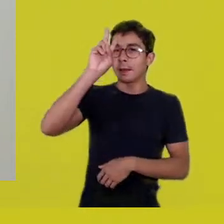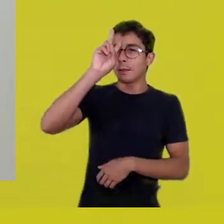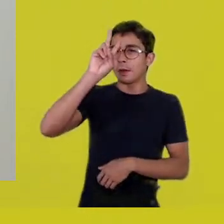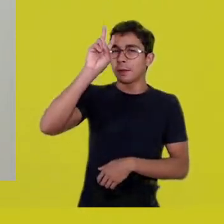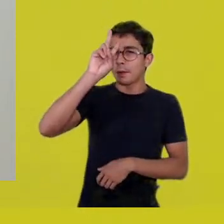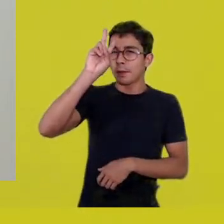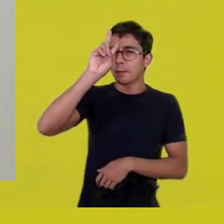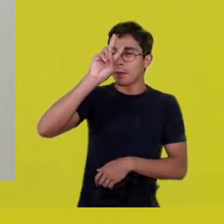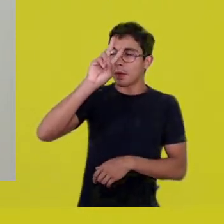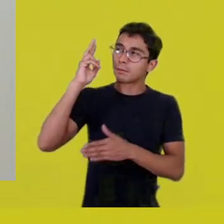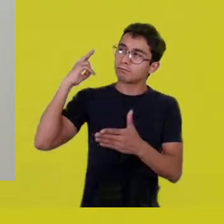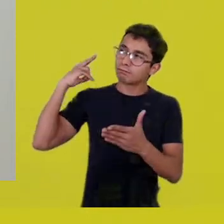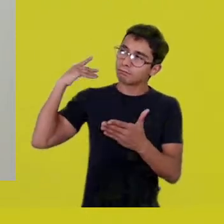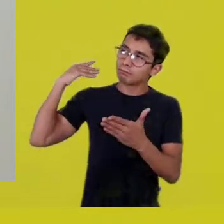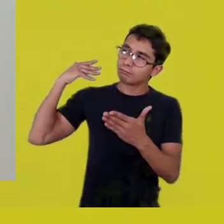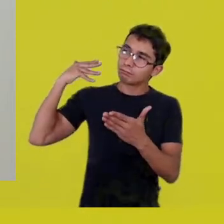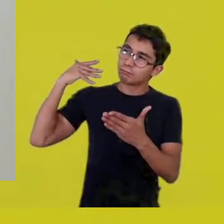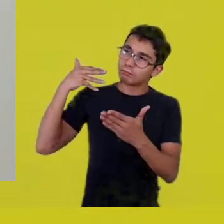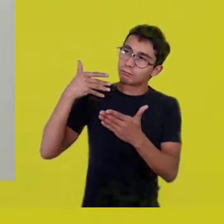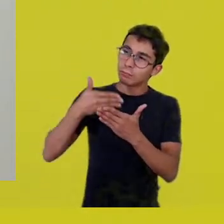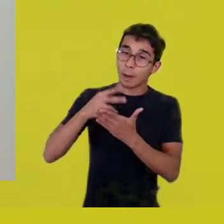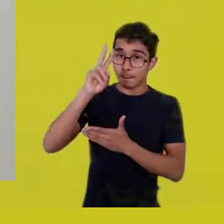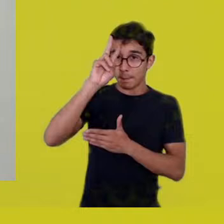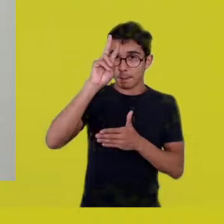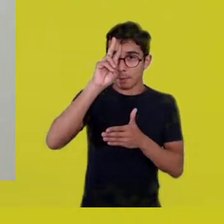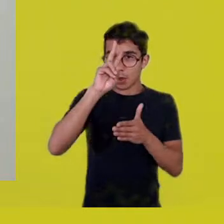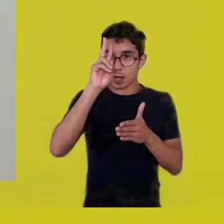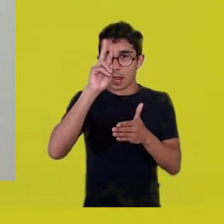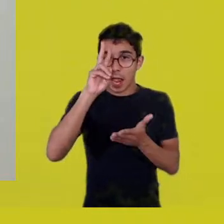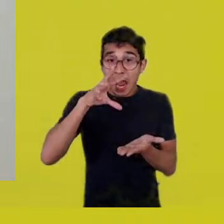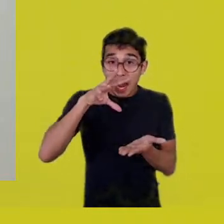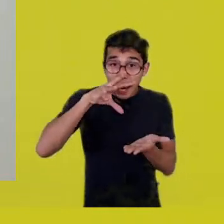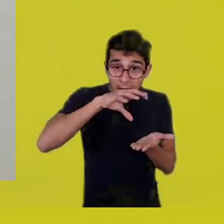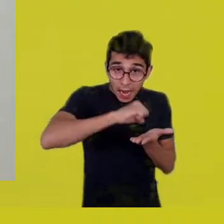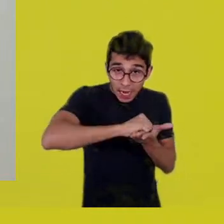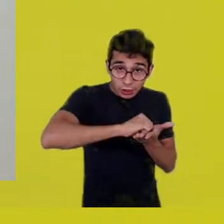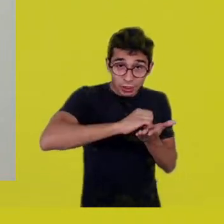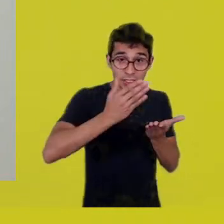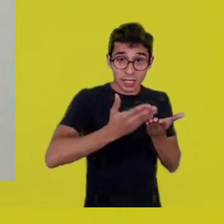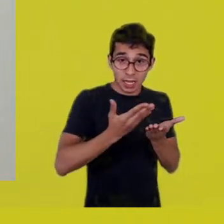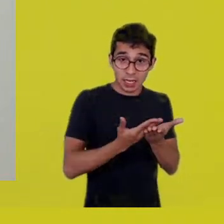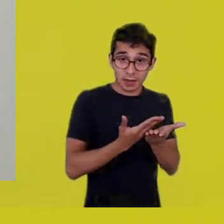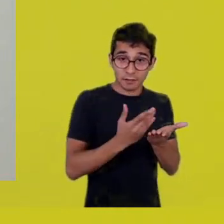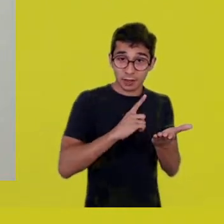a memory which isn’t kept in books or in archives